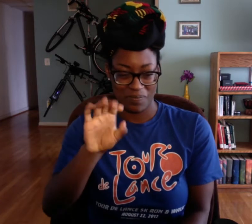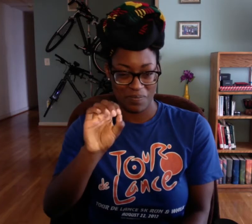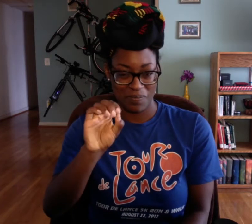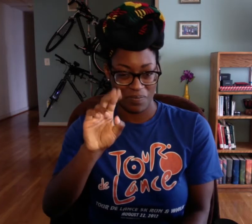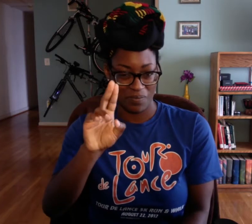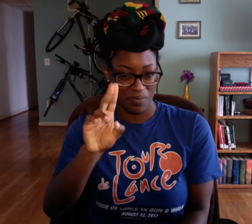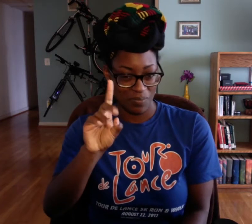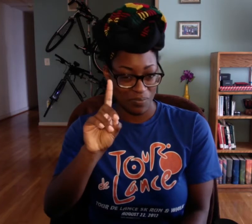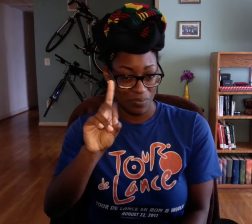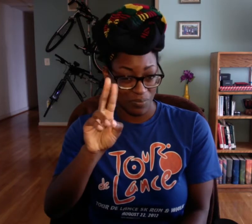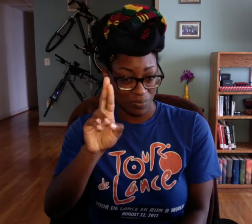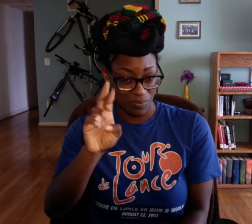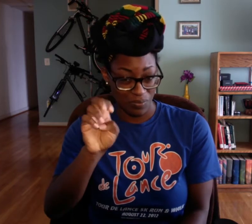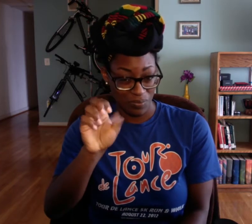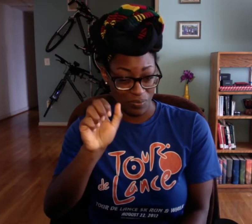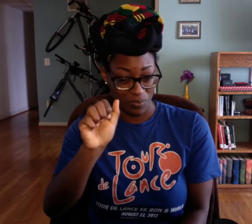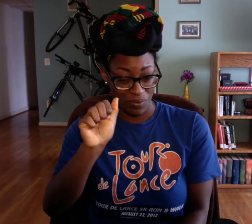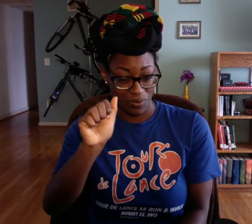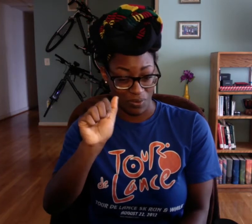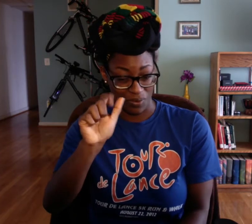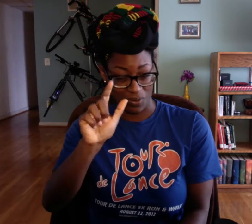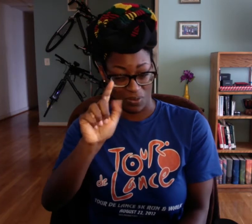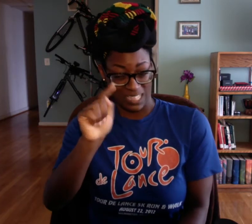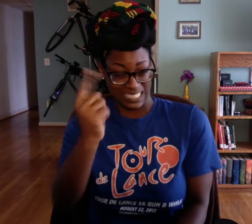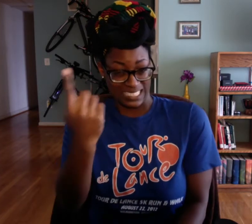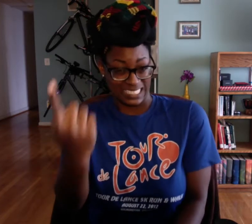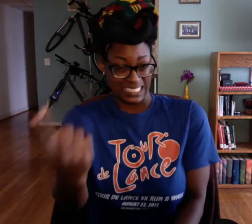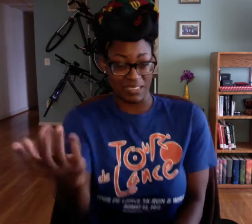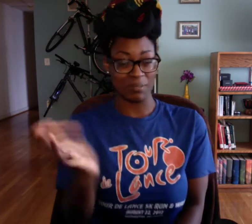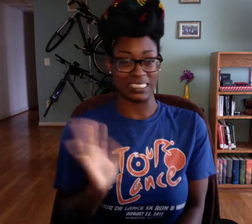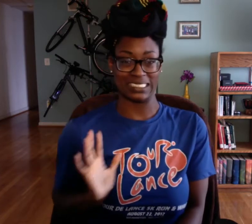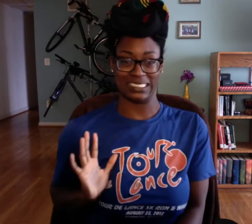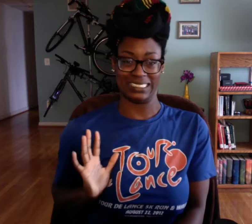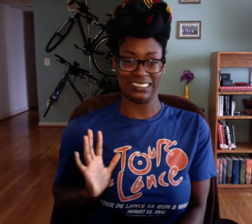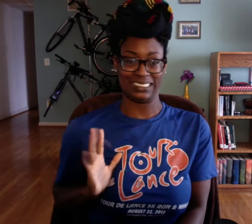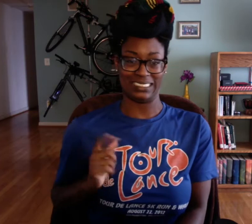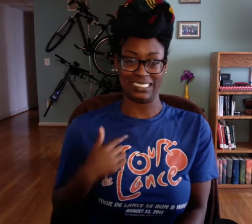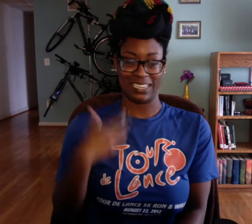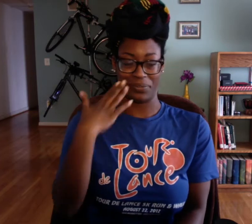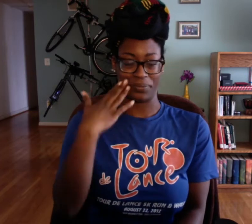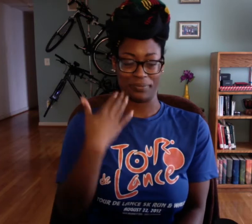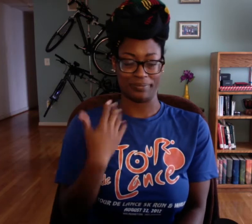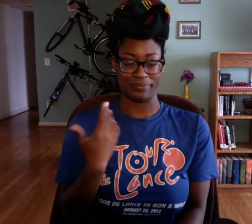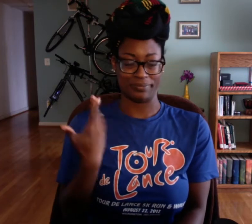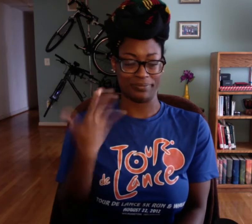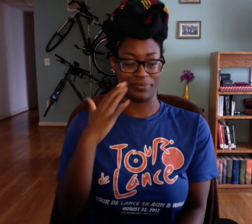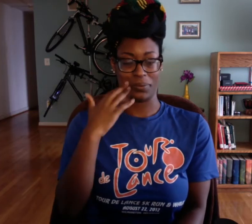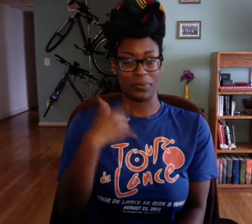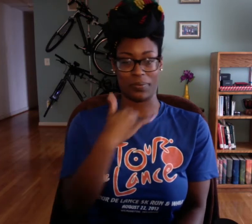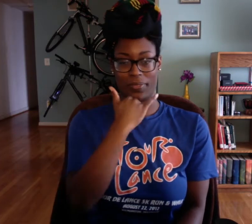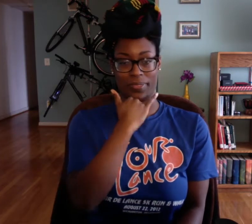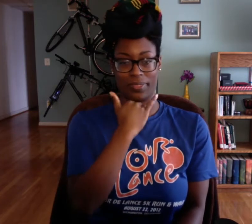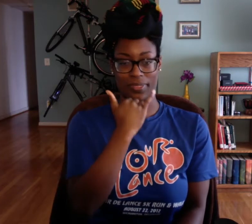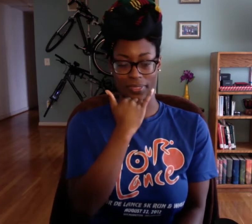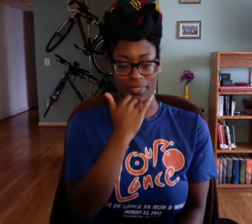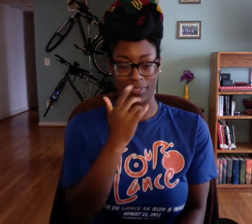I think it's Boudrrrroooo or something like that. Idunno.